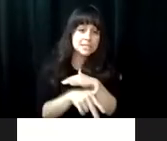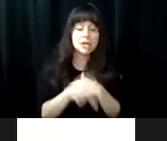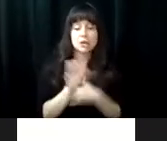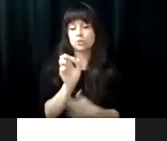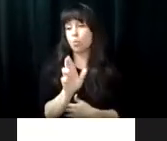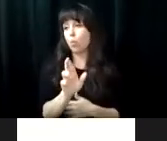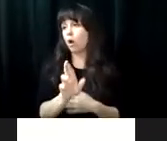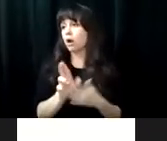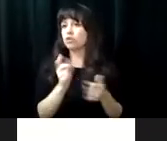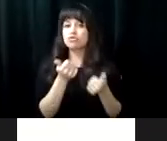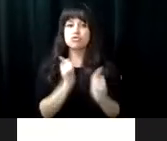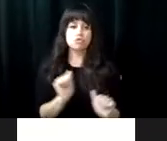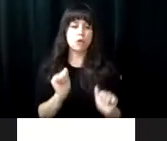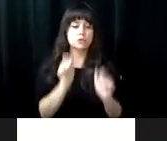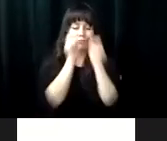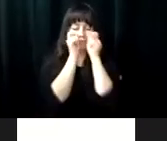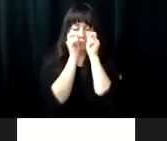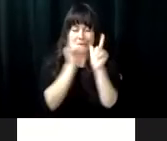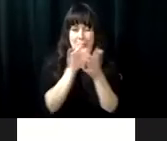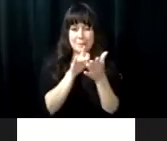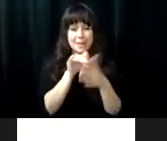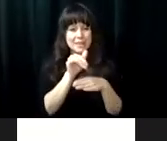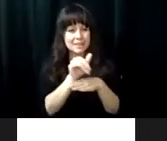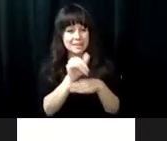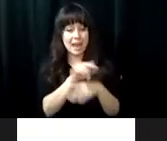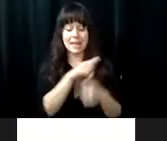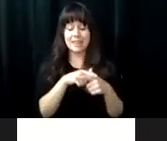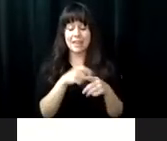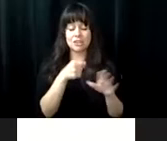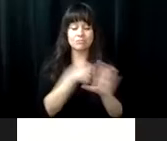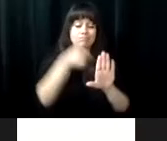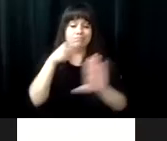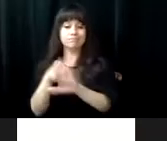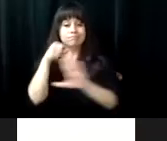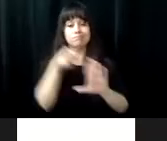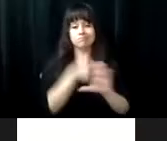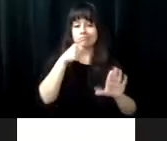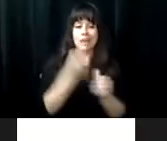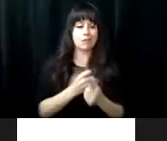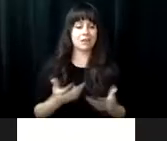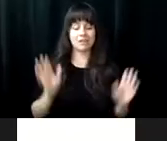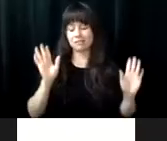ing because nobody understood how fearful I was to go down the stairs or to try to get up in the middle of the night